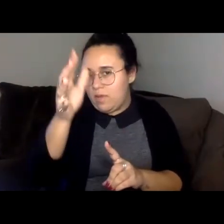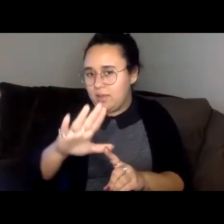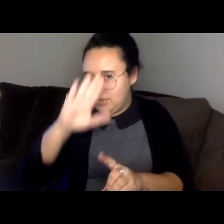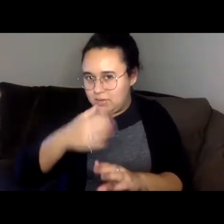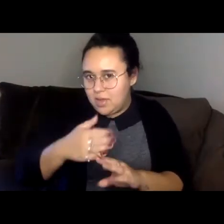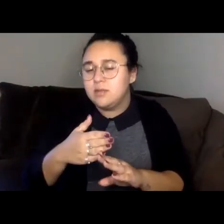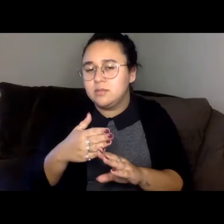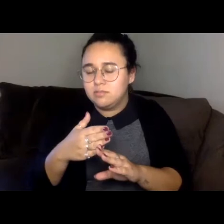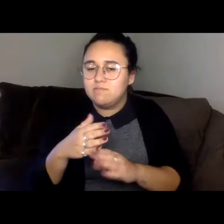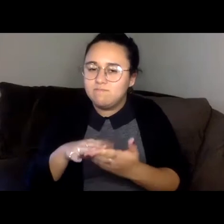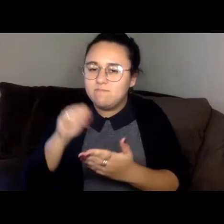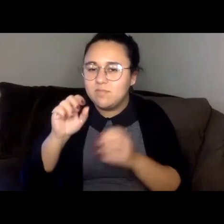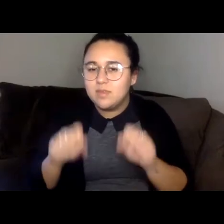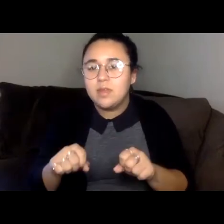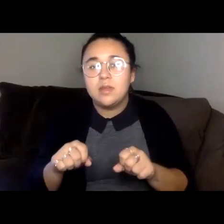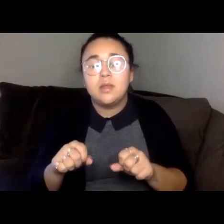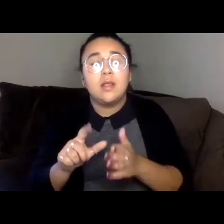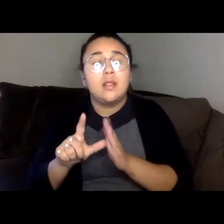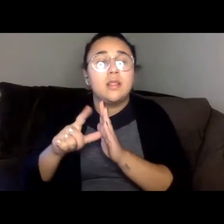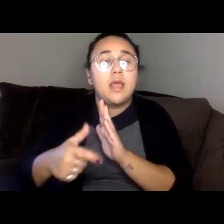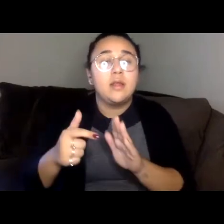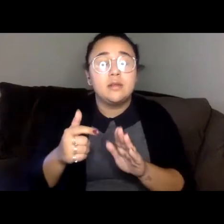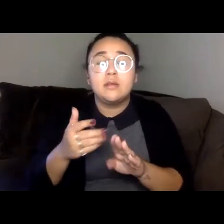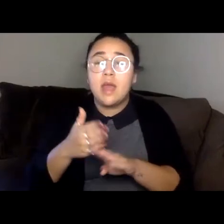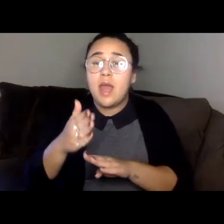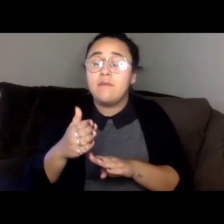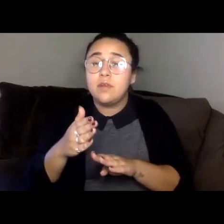Many years after my great grandfather's trunk fell in the river, my mother dreamed two trunks